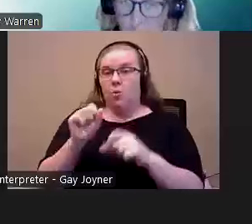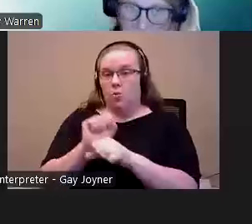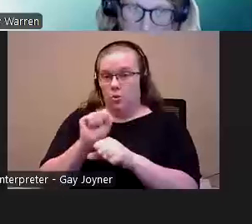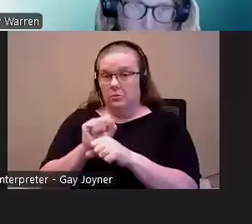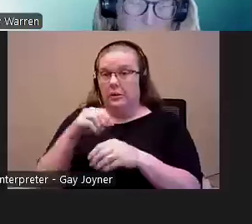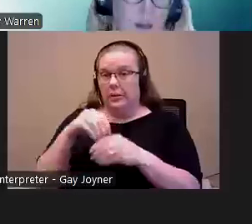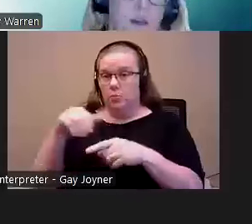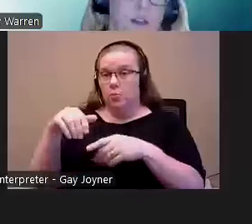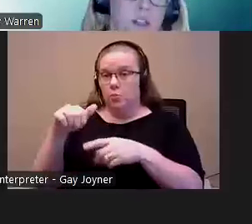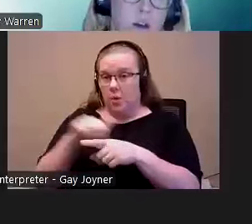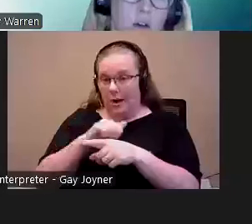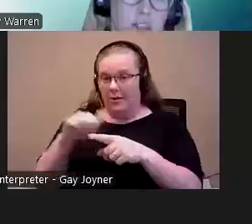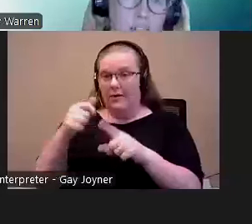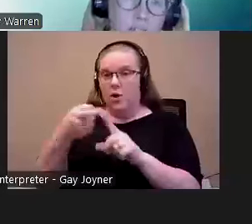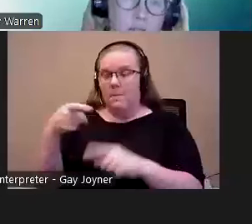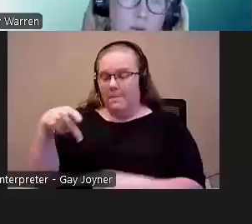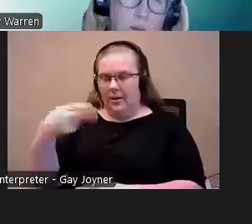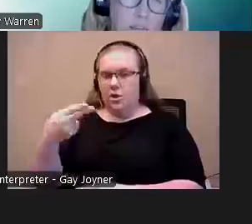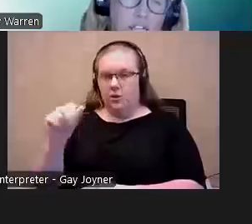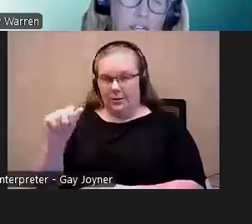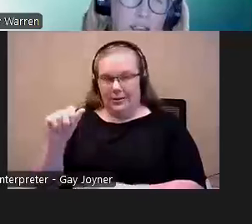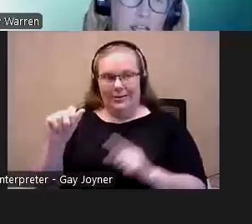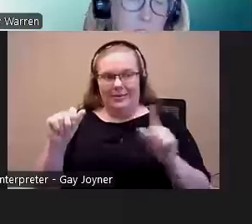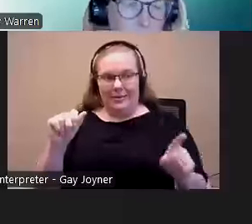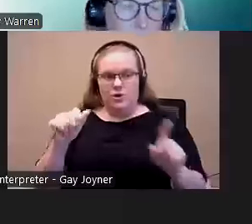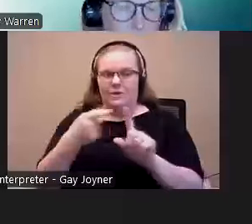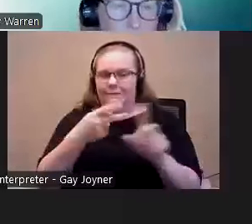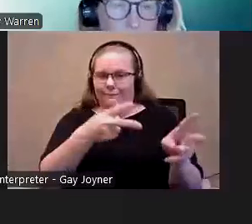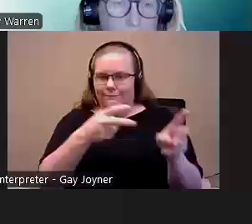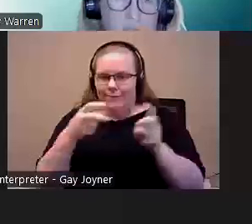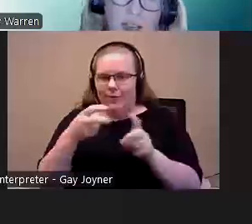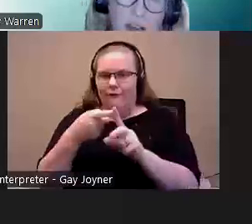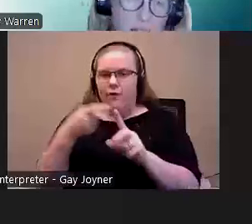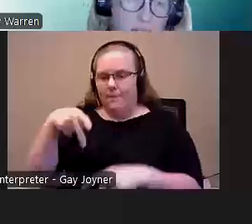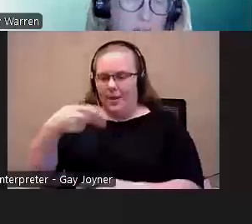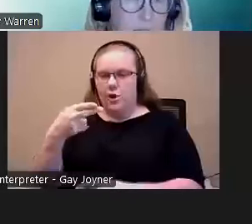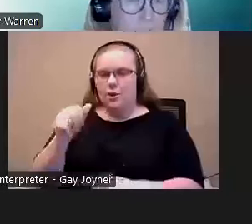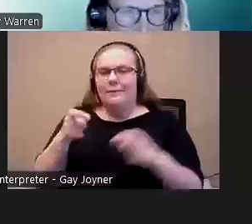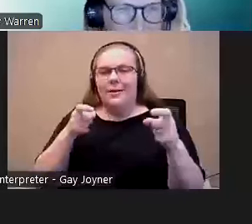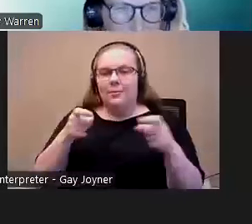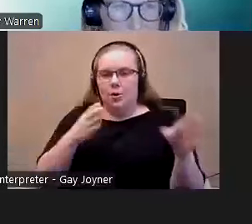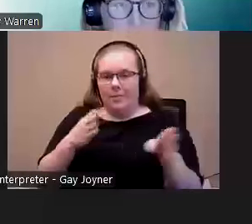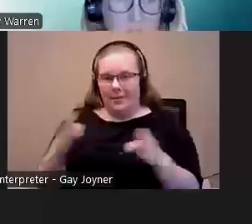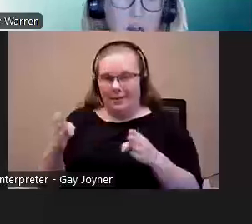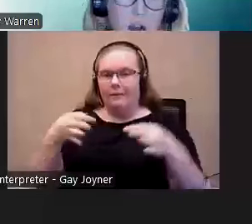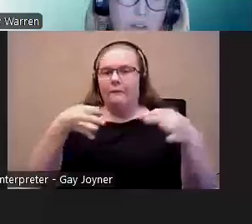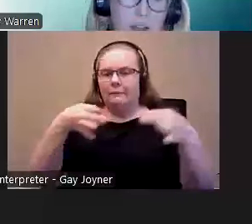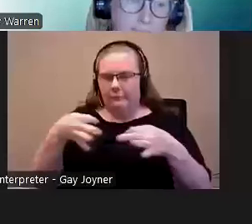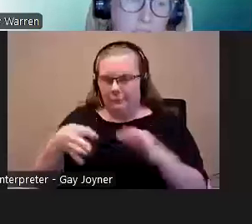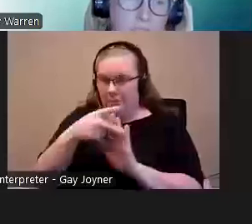PHA. This was taken from an administrative plan with a outline of their policies. On the left,